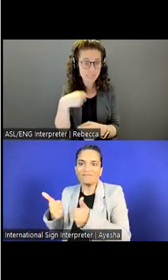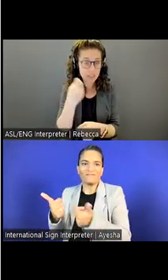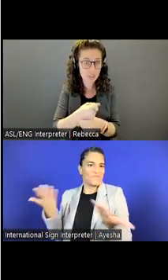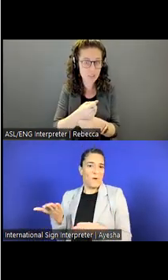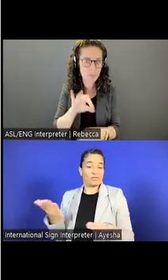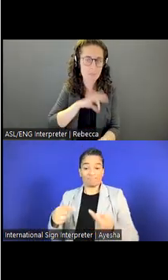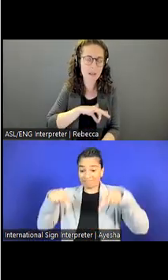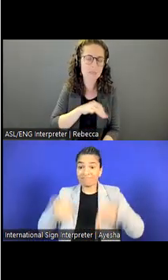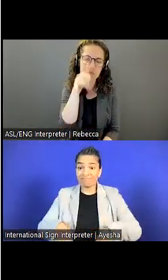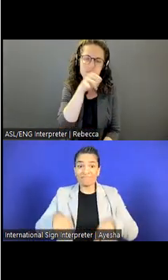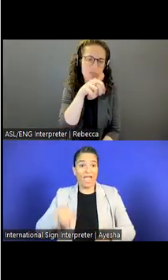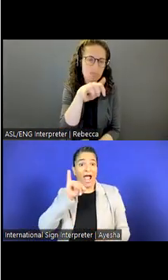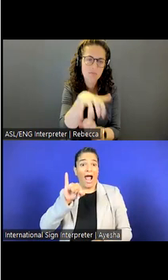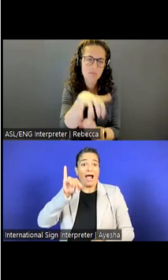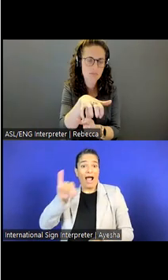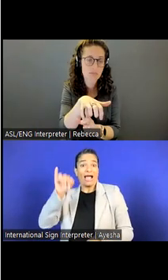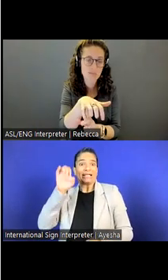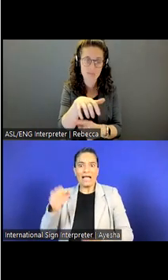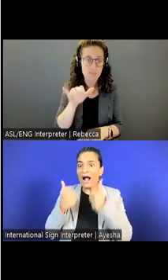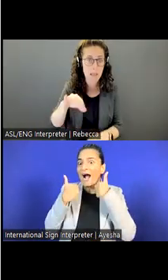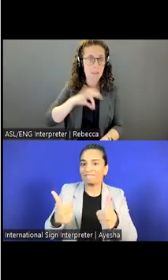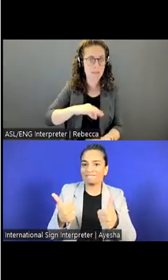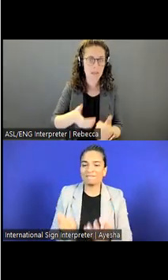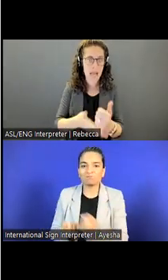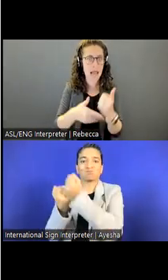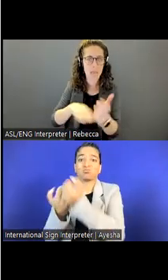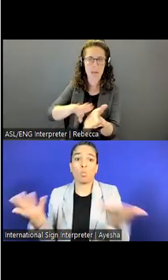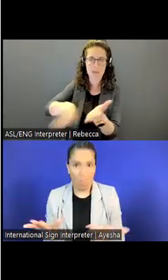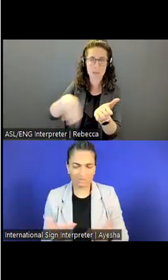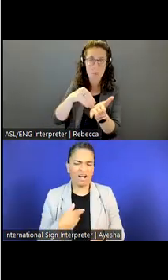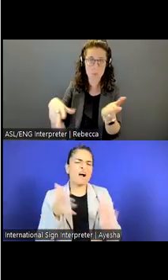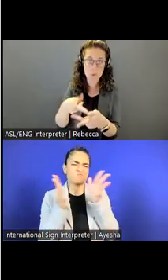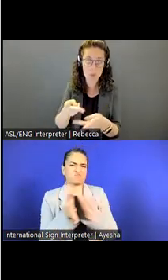It helped me get my student loans forgiven! I can talk about this.